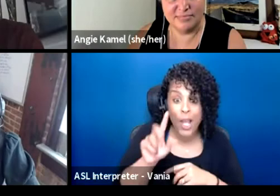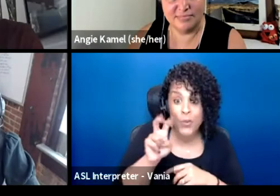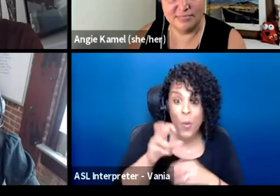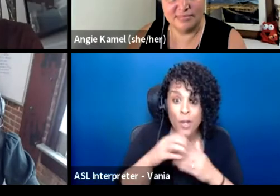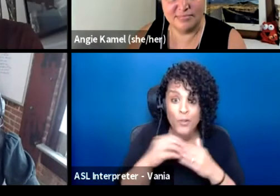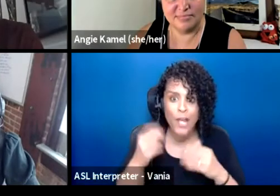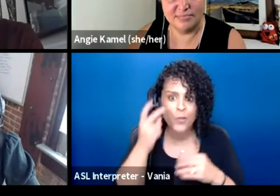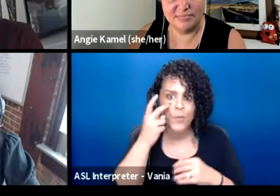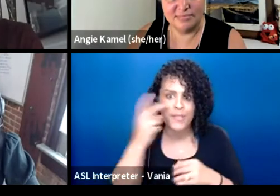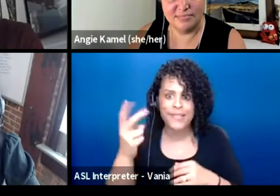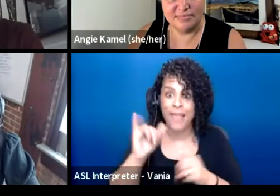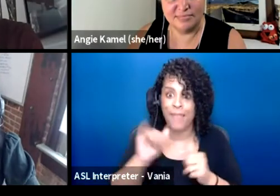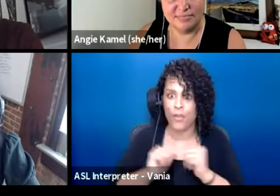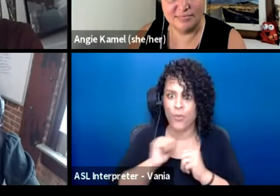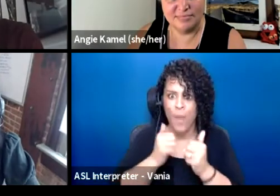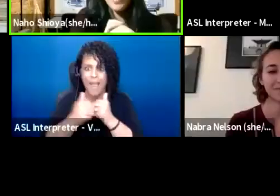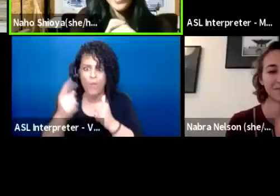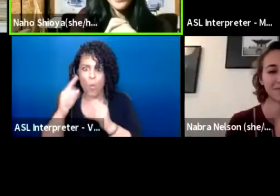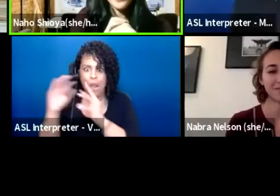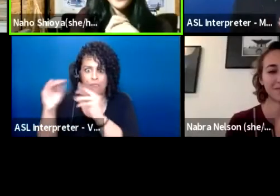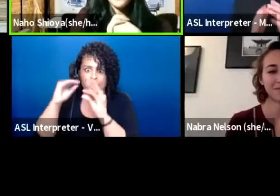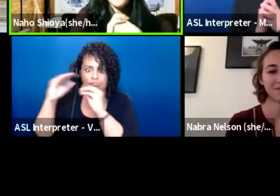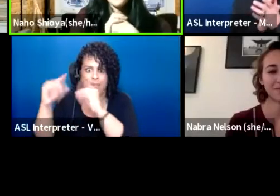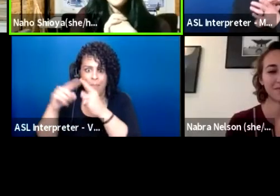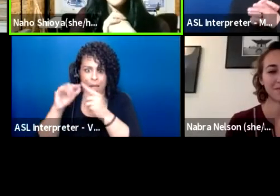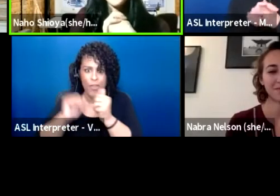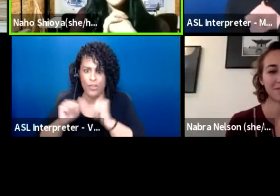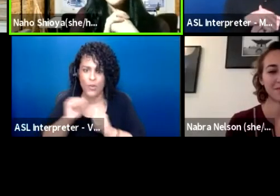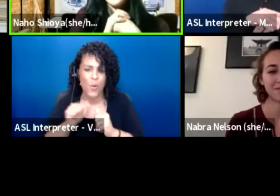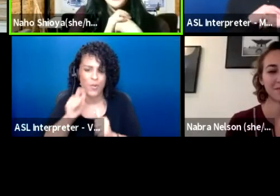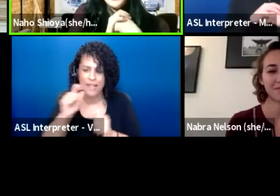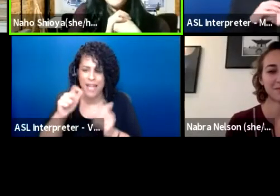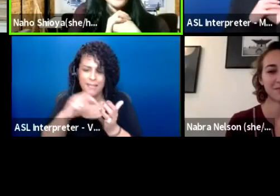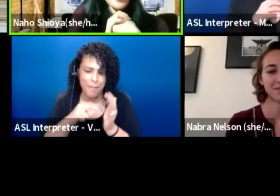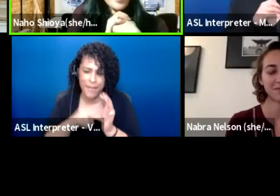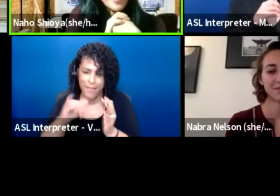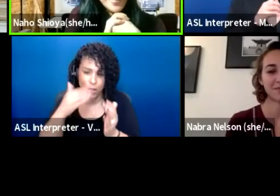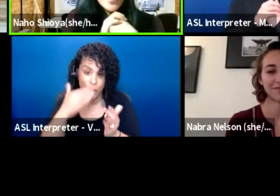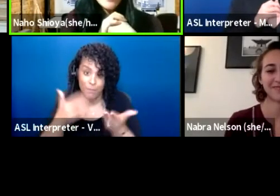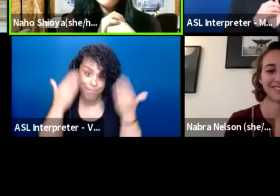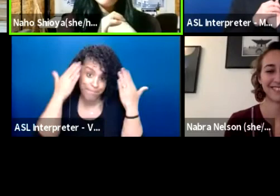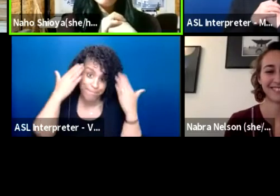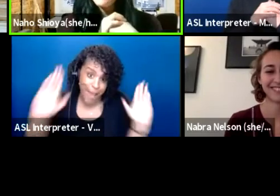that everybody's talking about, is it necessarily good? I don't know.